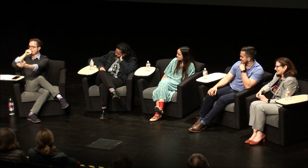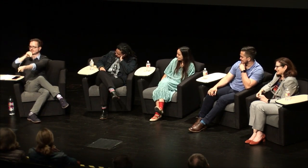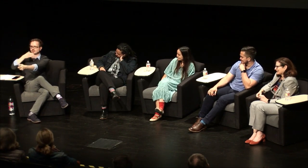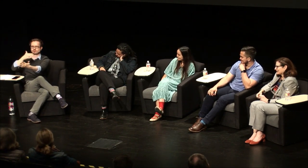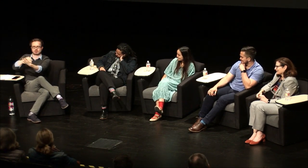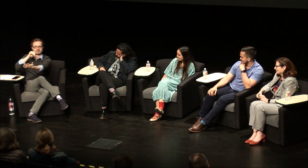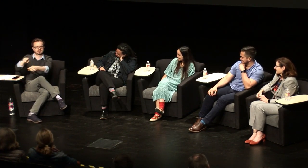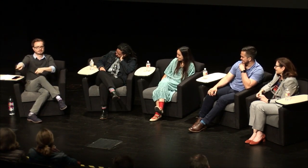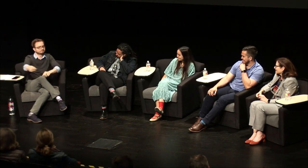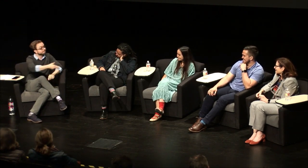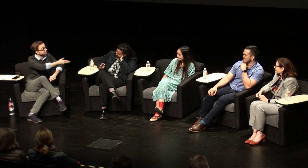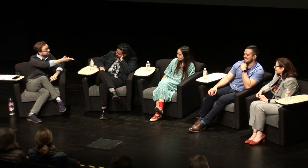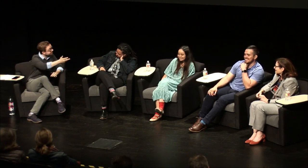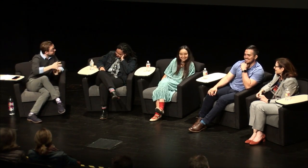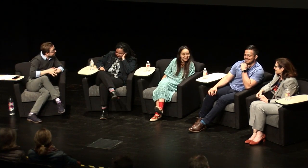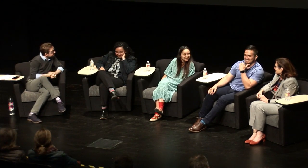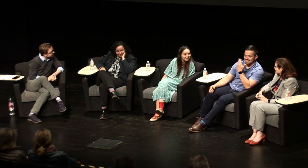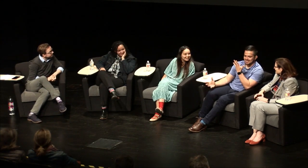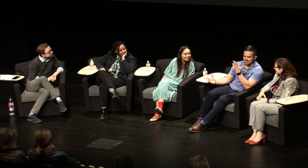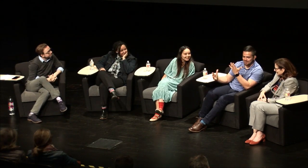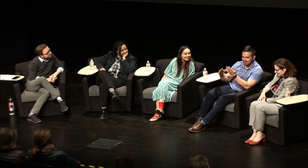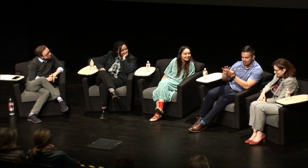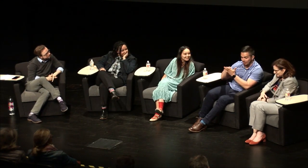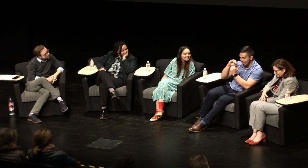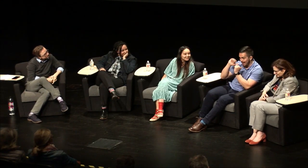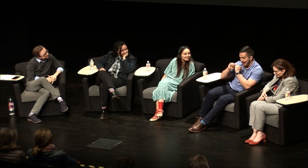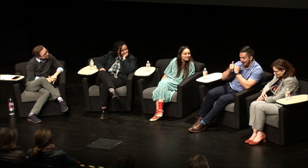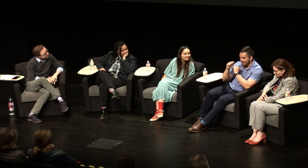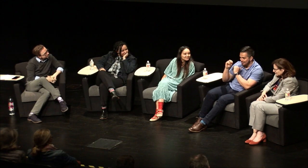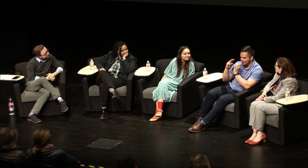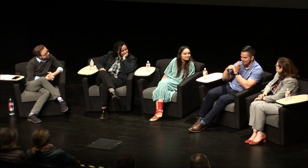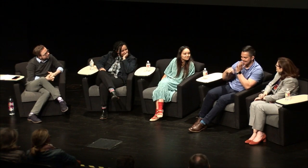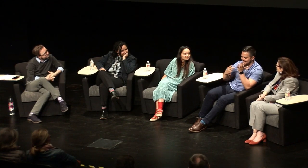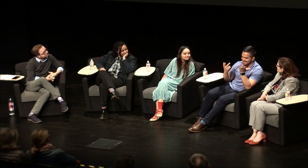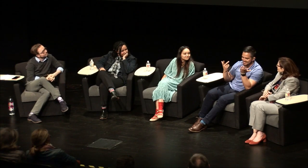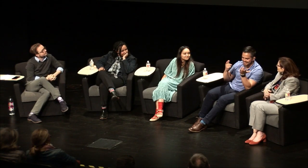role model up here for anybody else that wants to say anything. [Moises:] so how did I learn